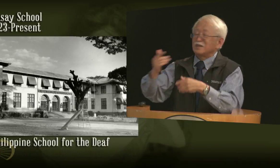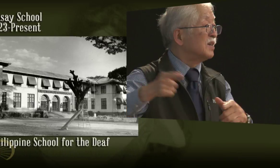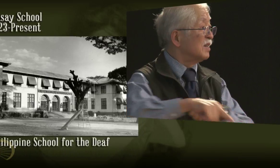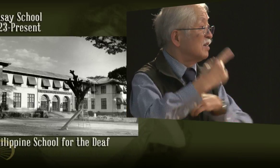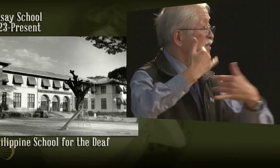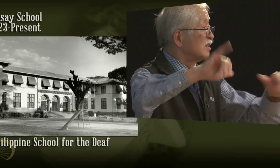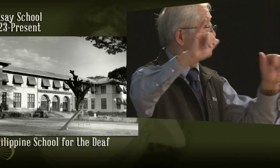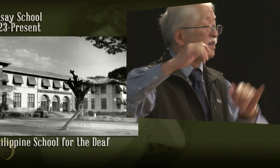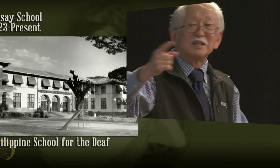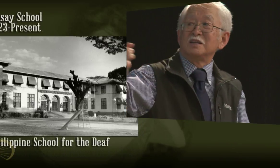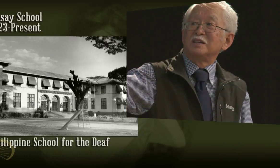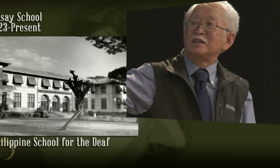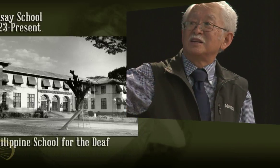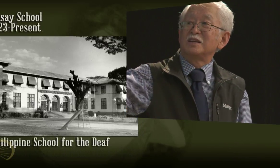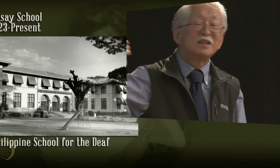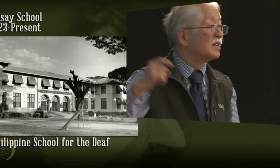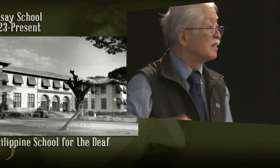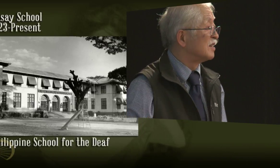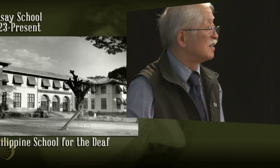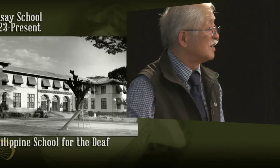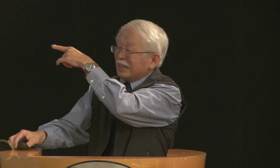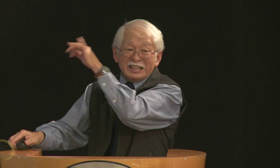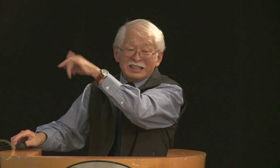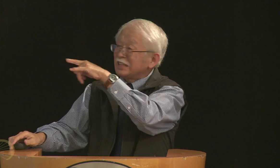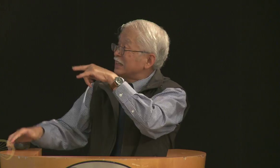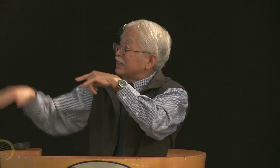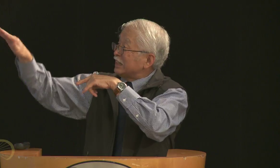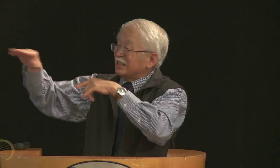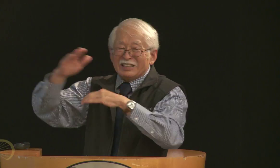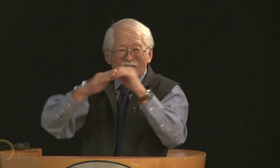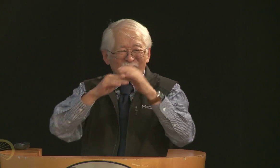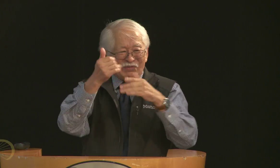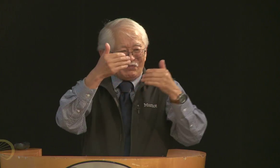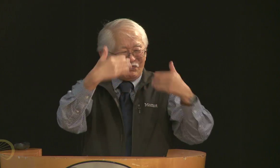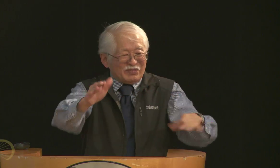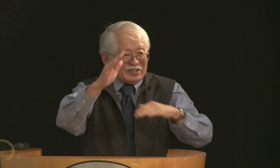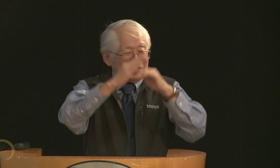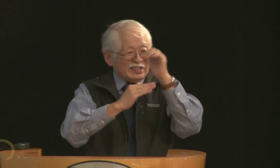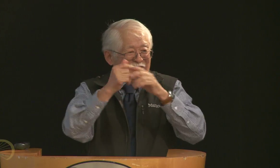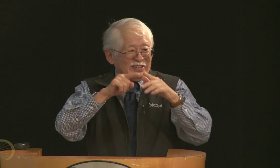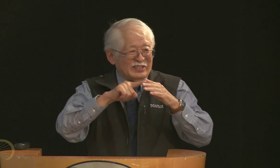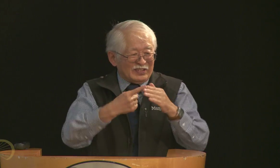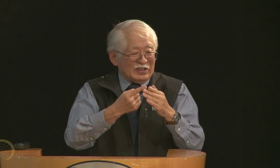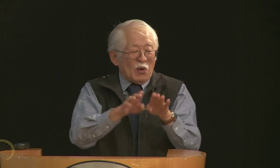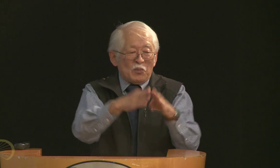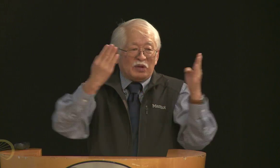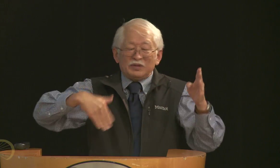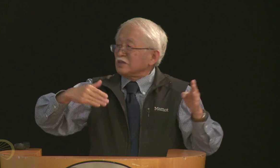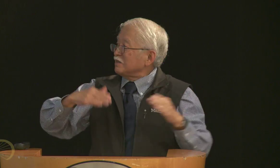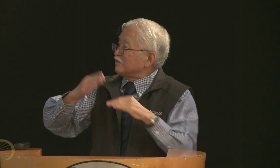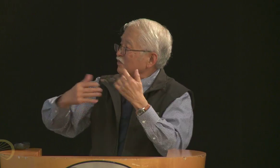and that's the school that still stands to this day. But anyway, in the top picture, when the building was